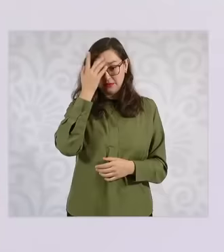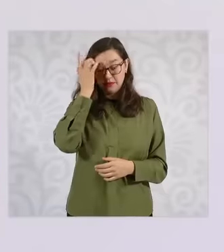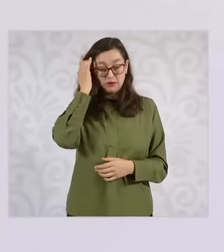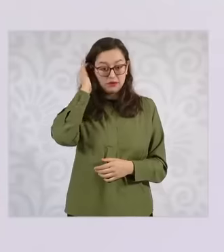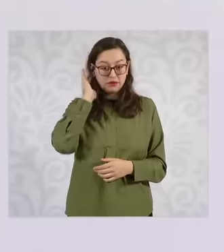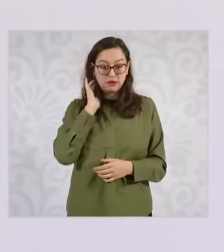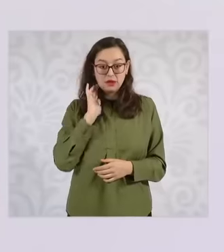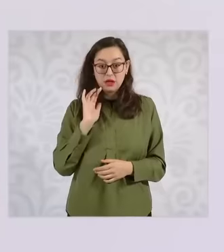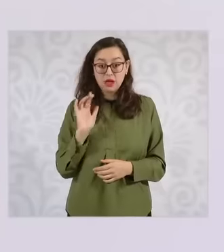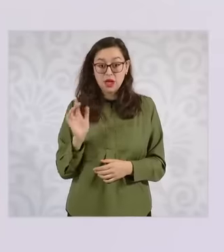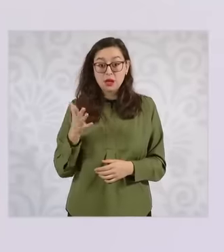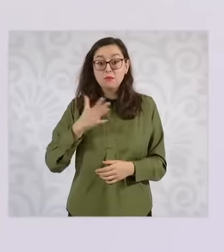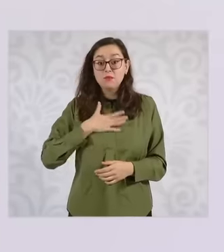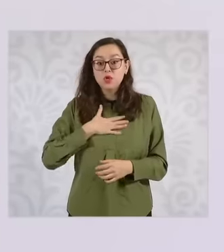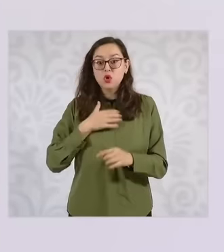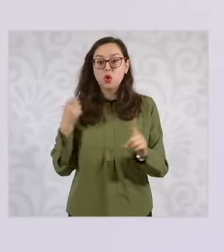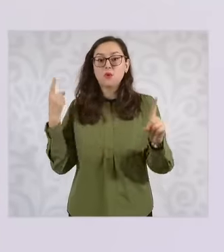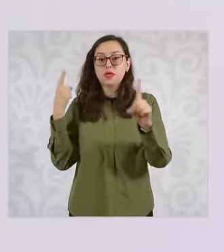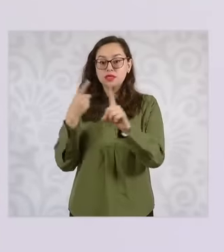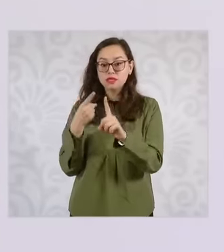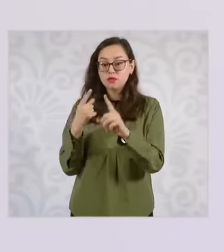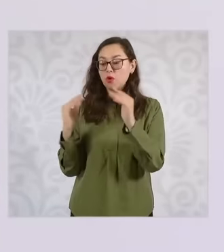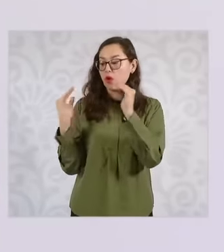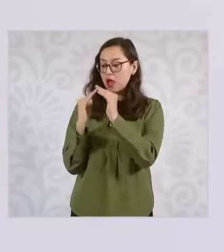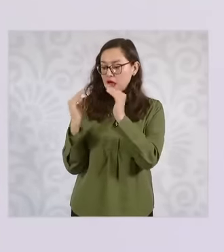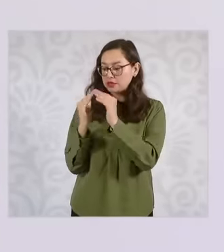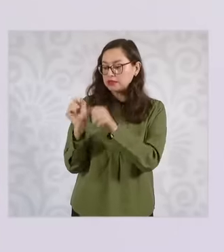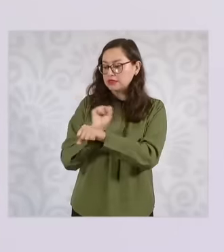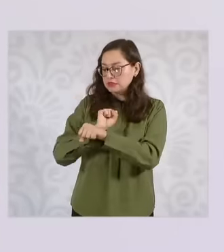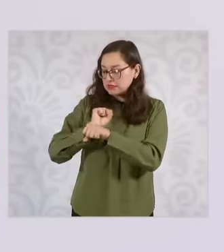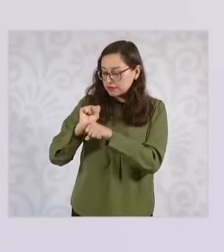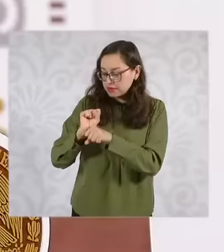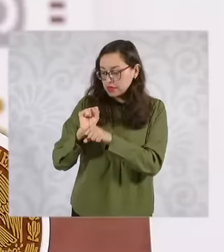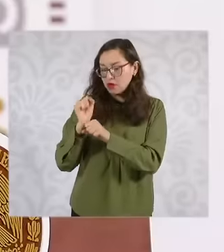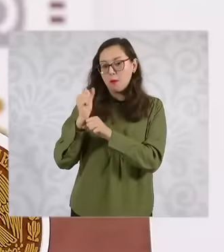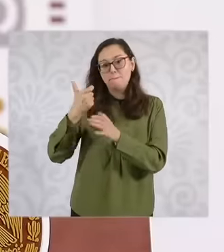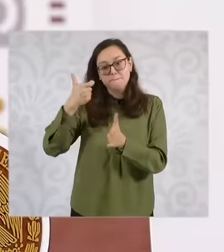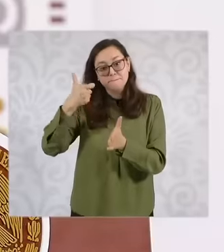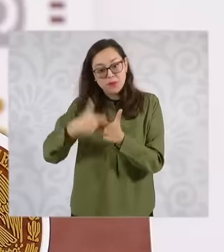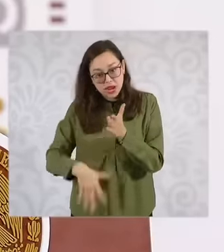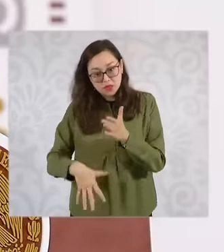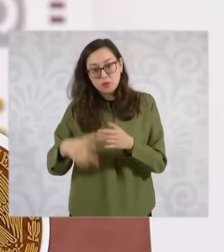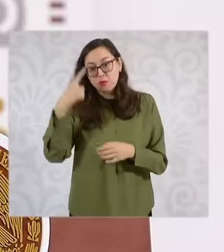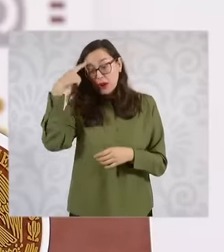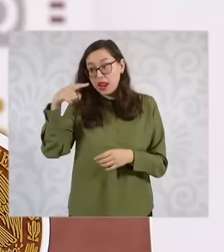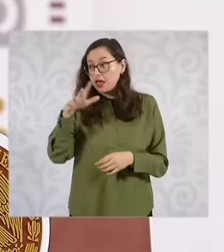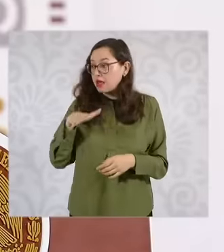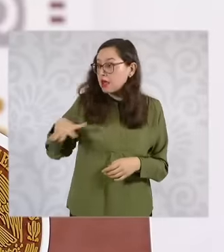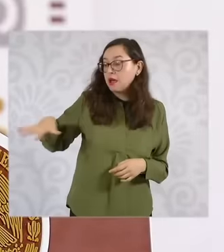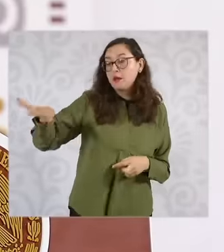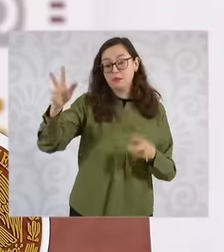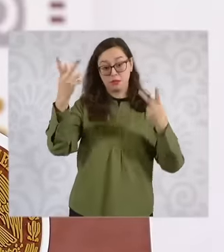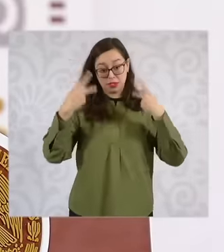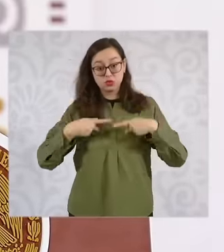. The objective is low-cost housing so that Mexican families, and particularly